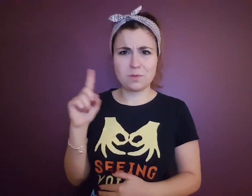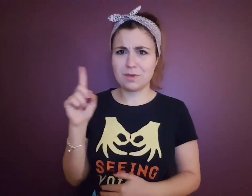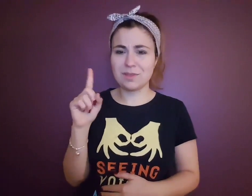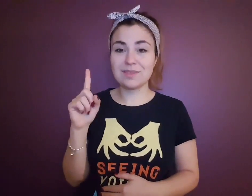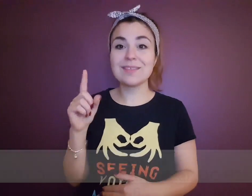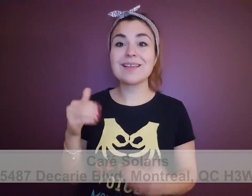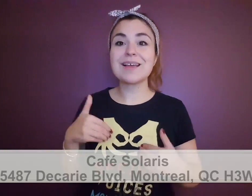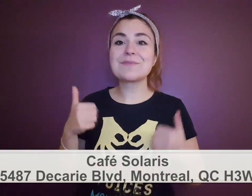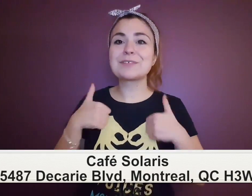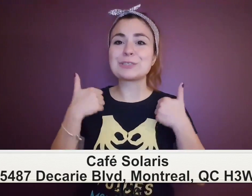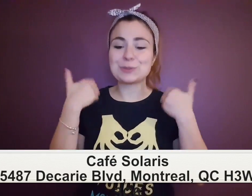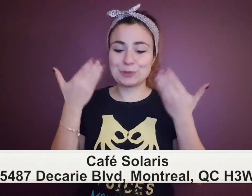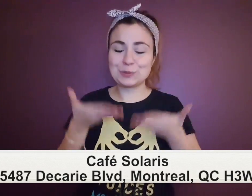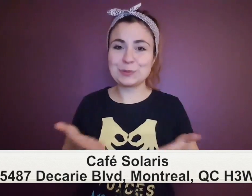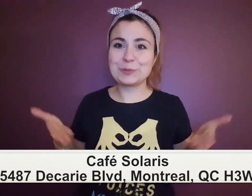Here is the address and the map.